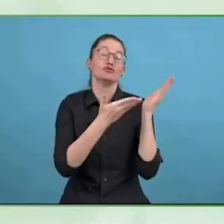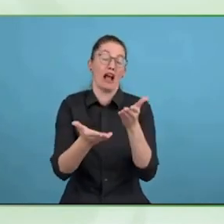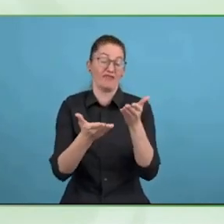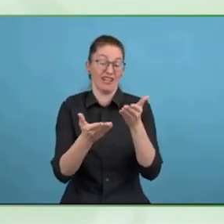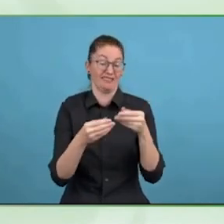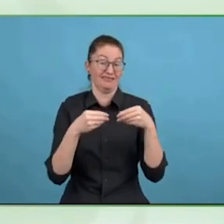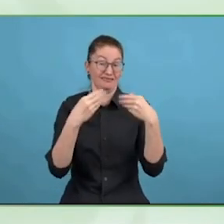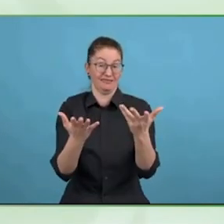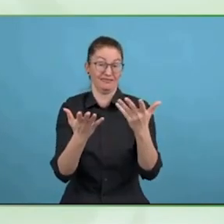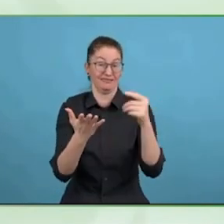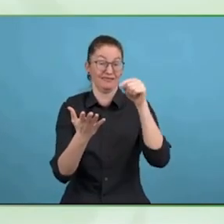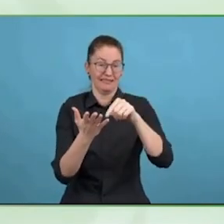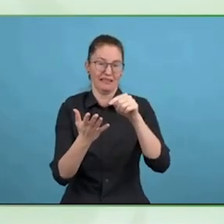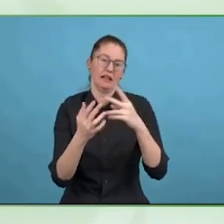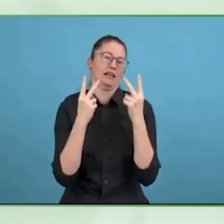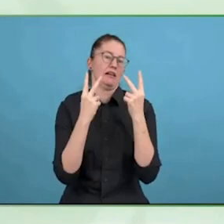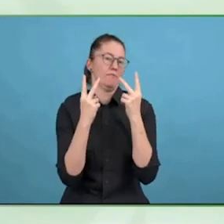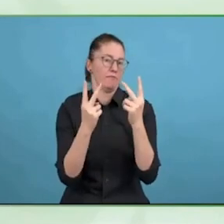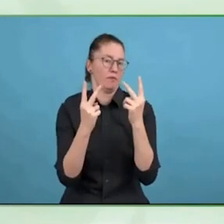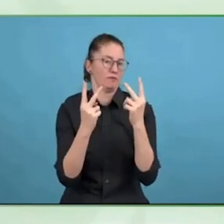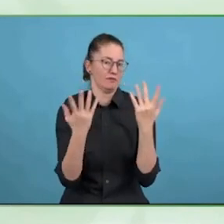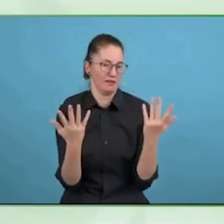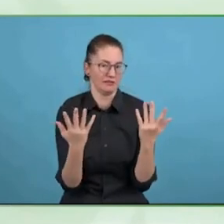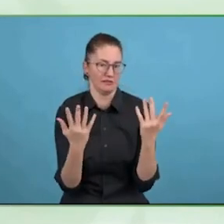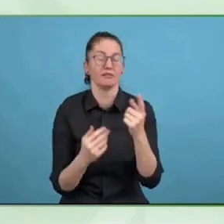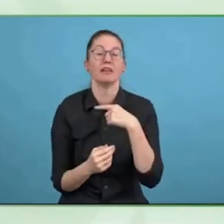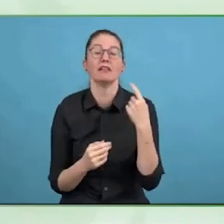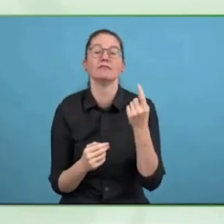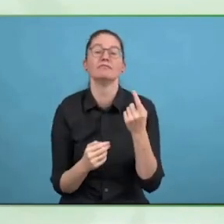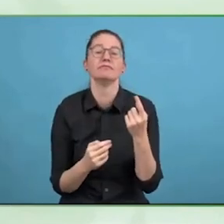the World Health Organization, and the funding from the global disability innovation hub.